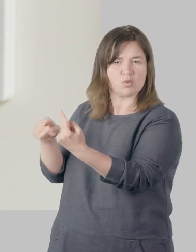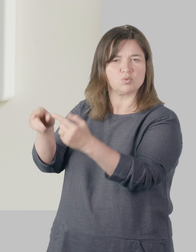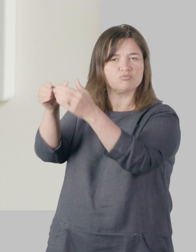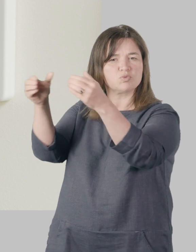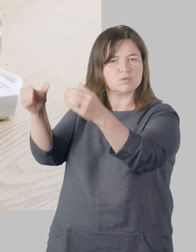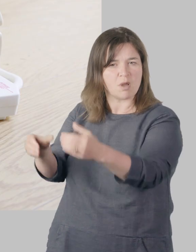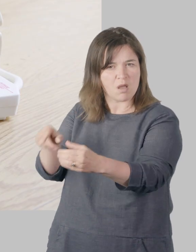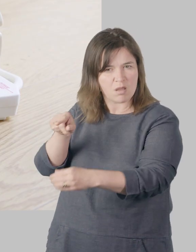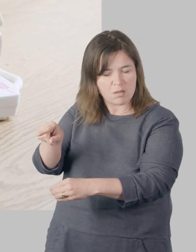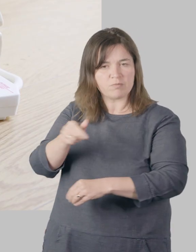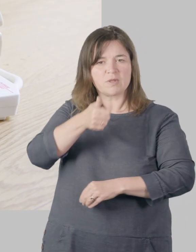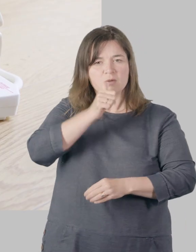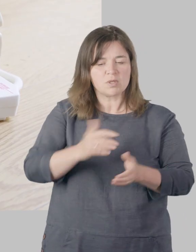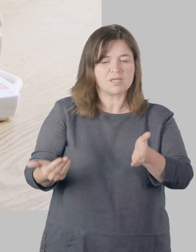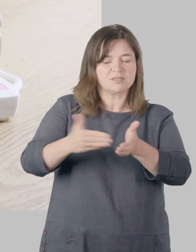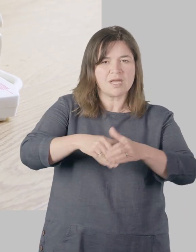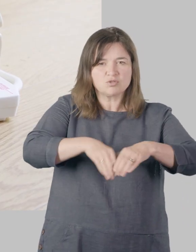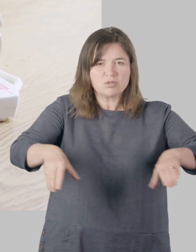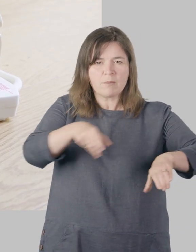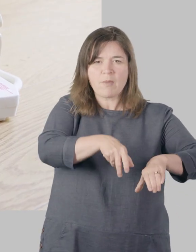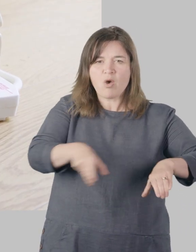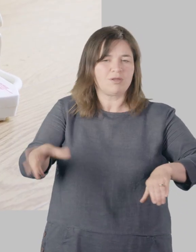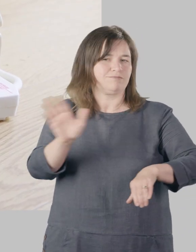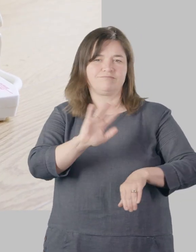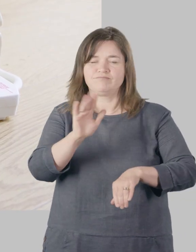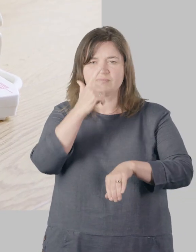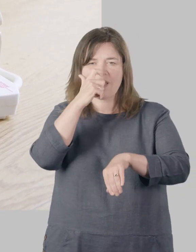Next plug it directly into a main socket close to your Router.